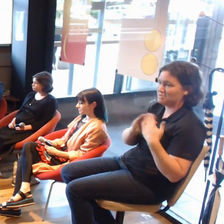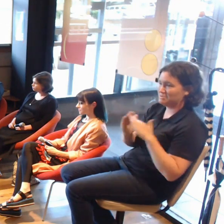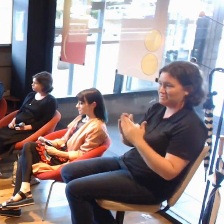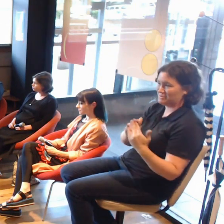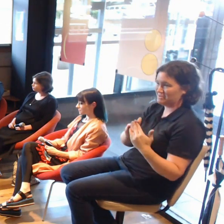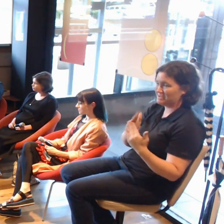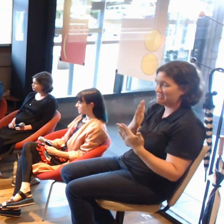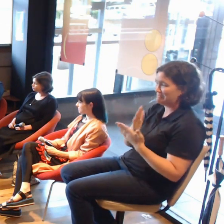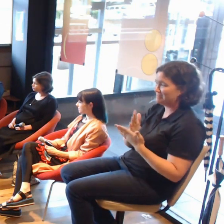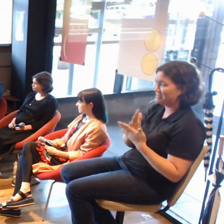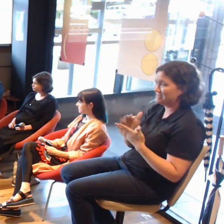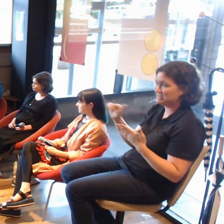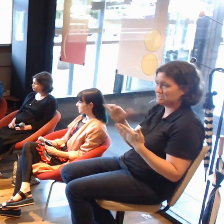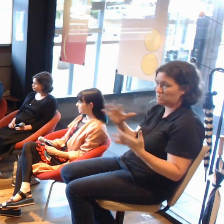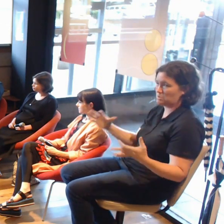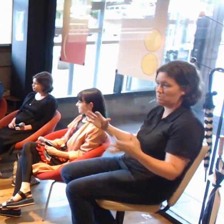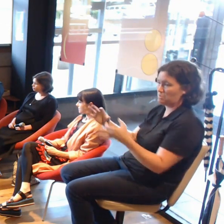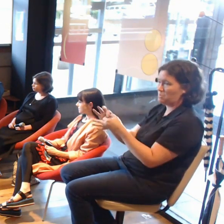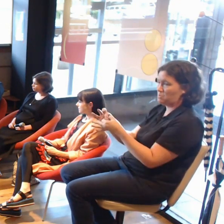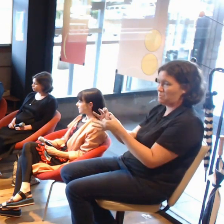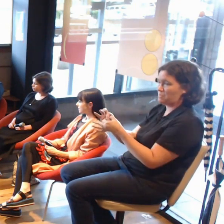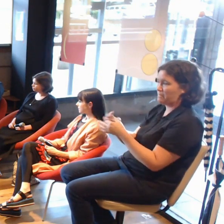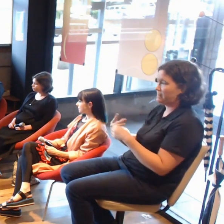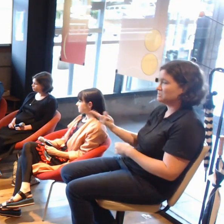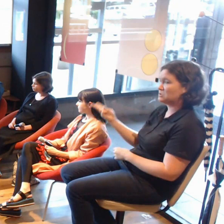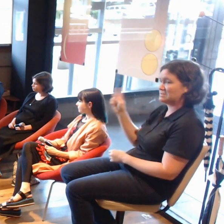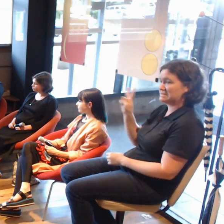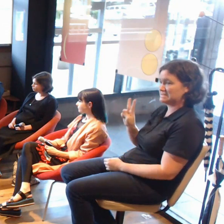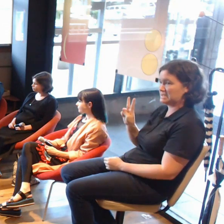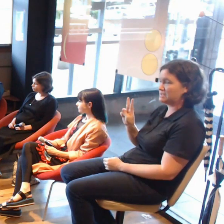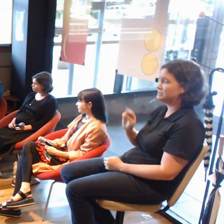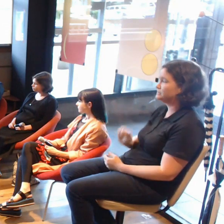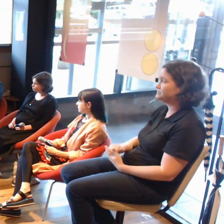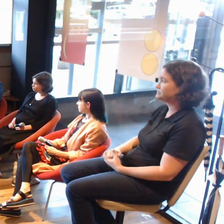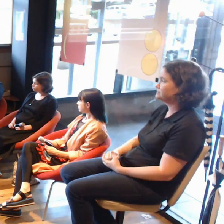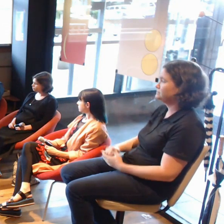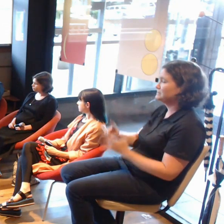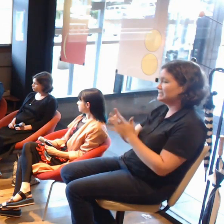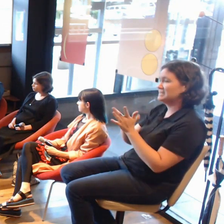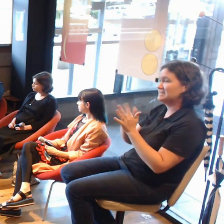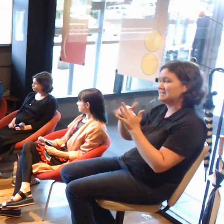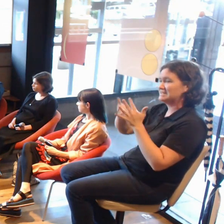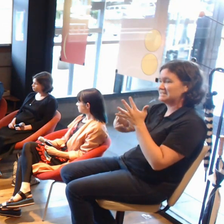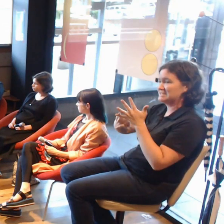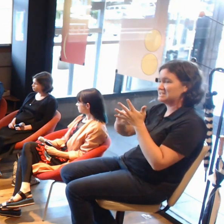Next up, we have Jess Herrington who is a local Canberra artist